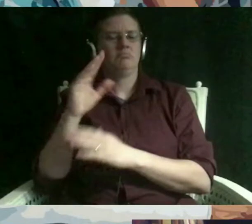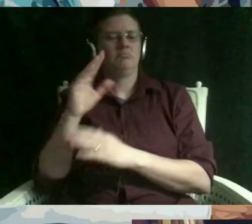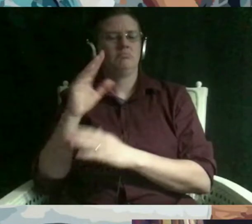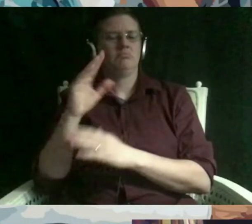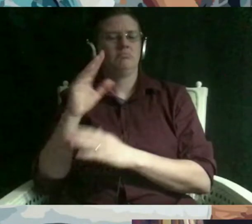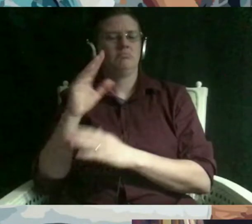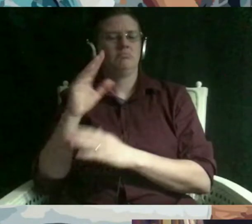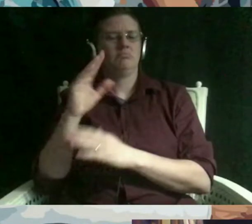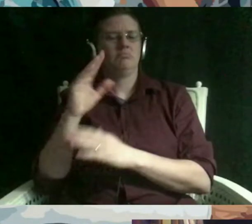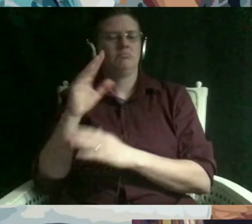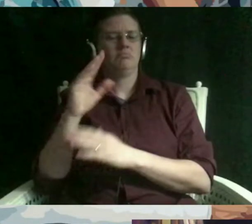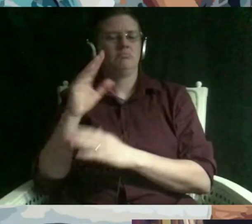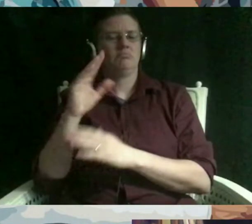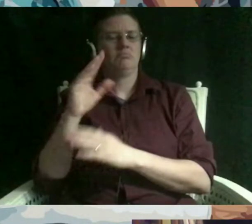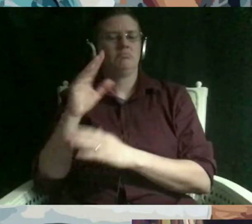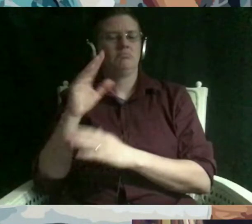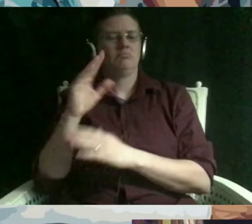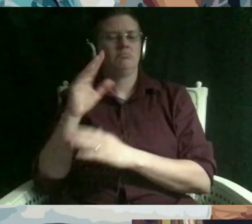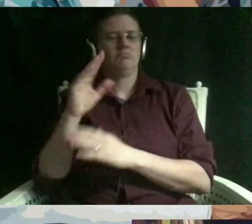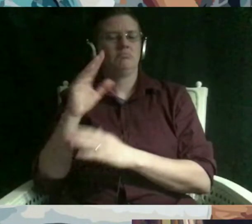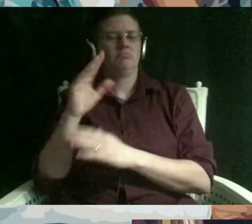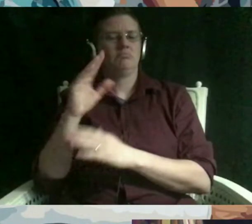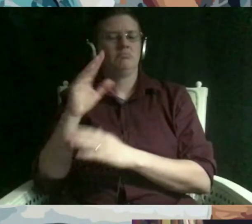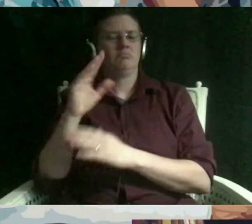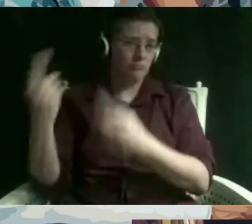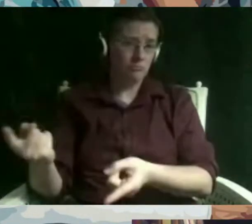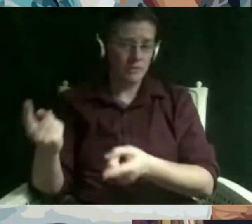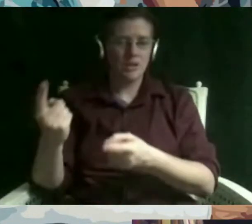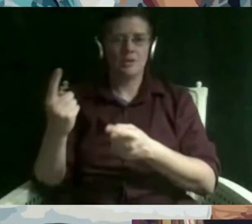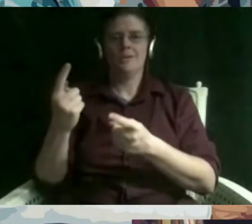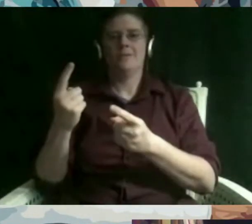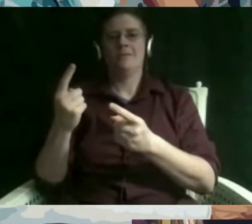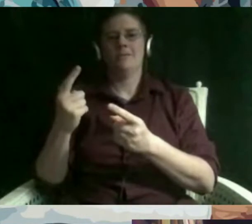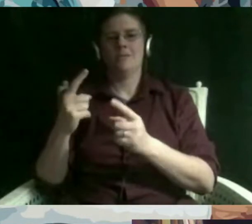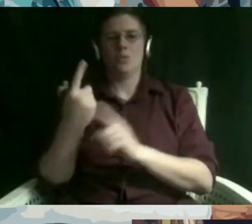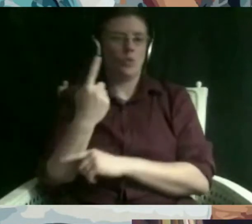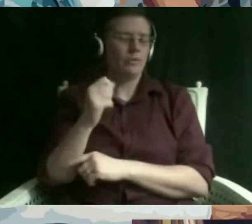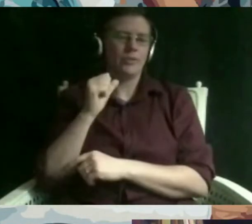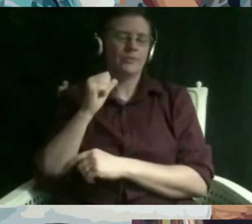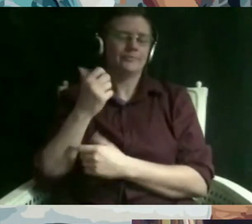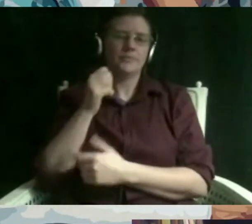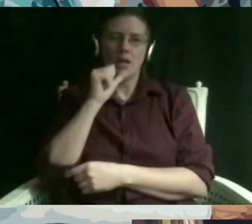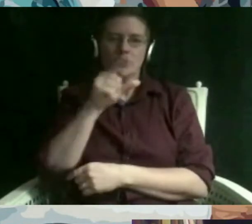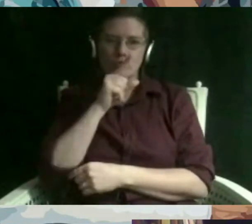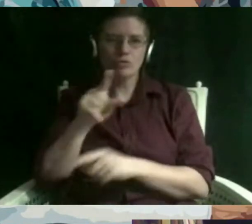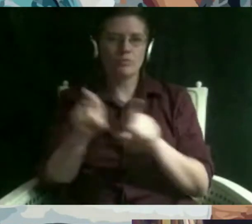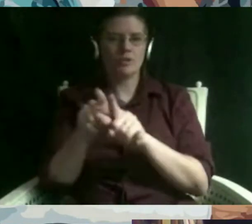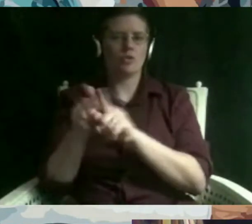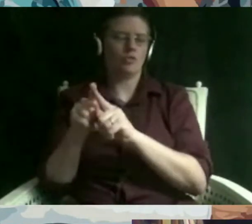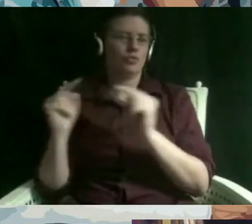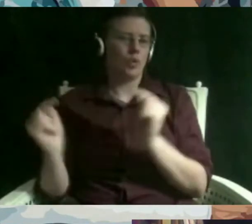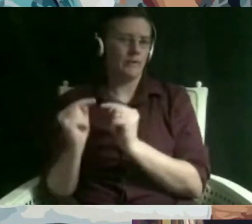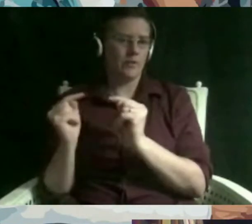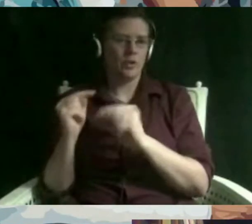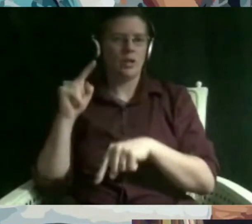both extremely untrue and extremely harmful again i can't possibly cover all of them but